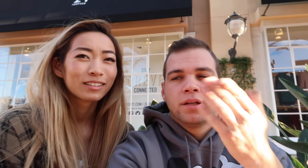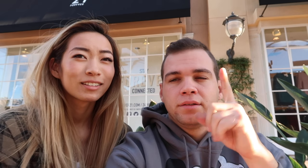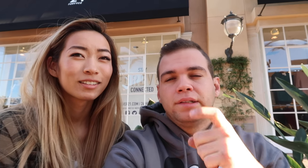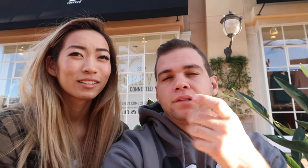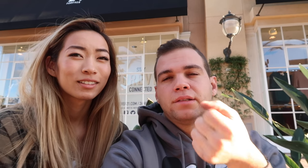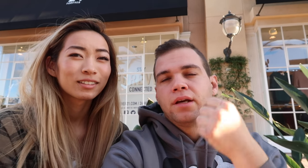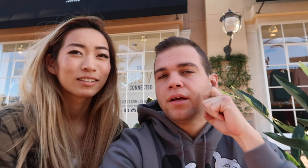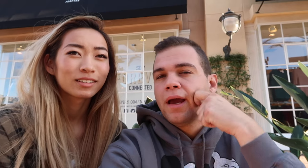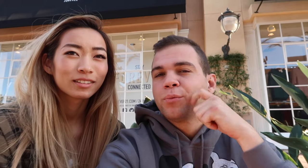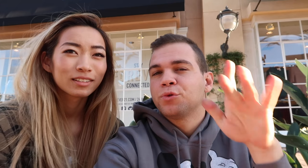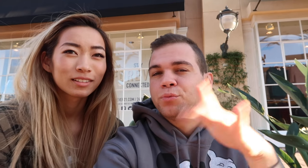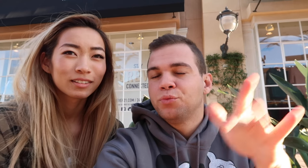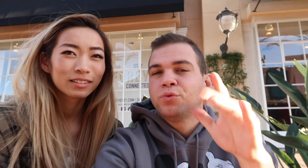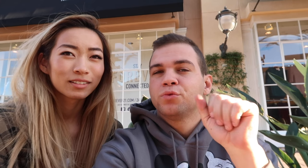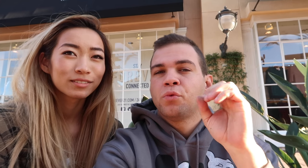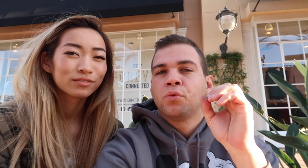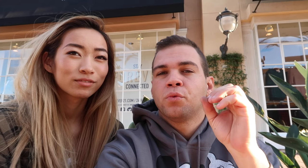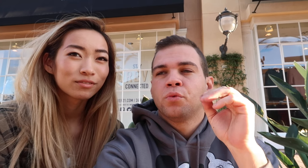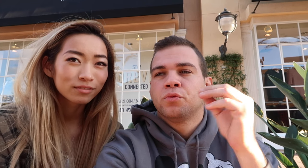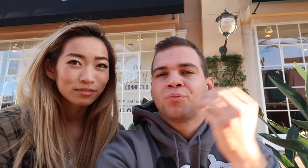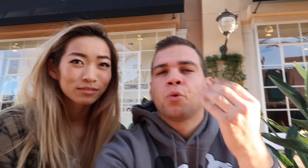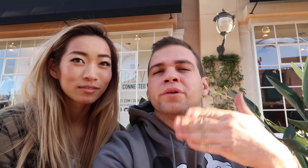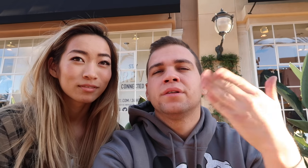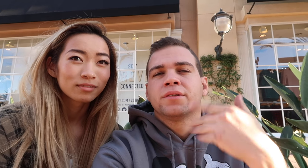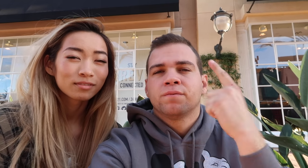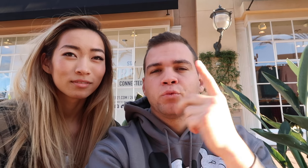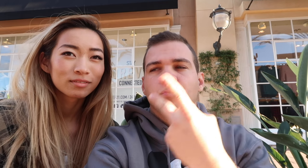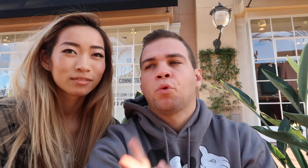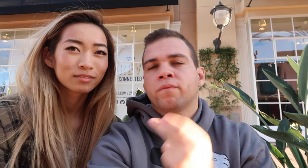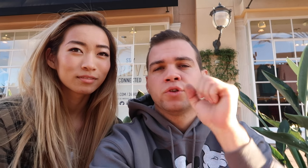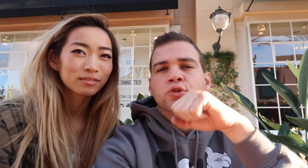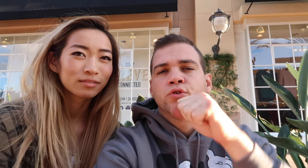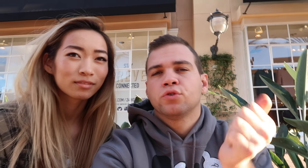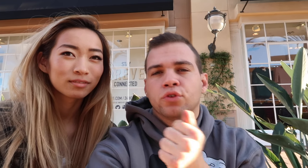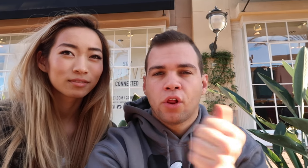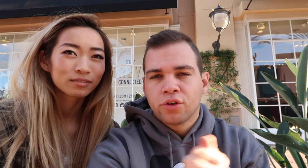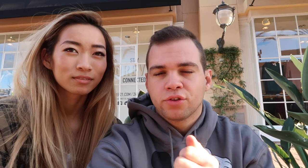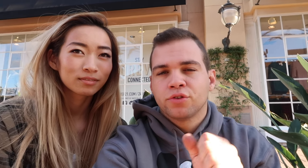that I might need to get an apple computer so it's more easy for us to work together